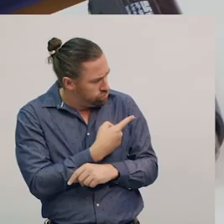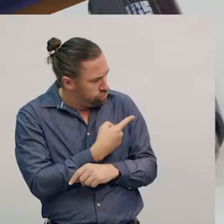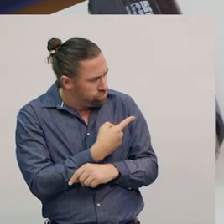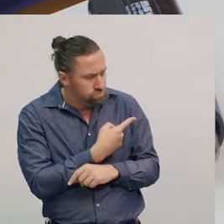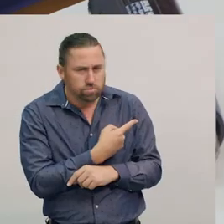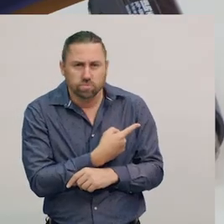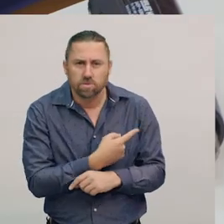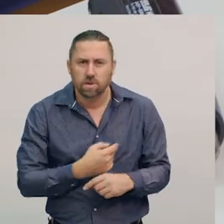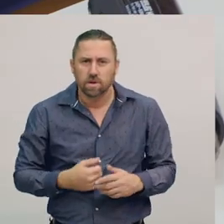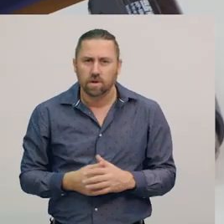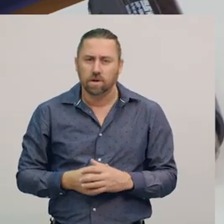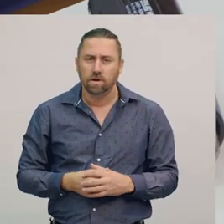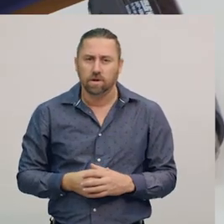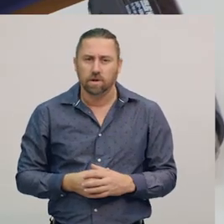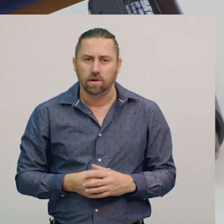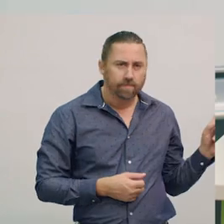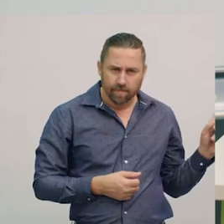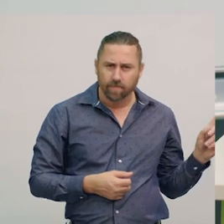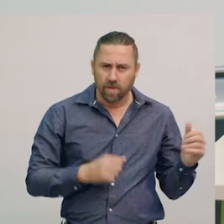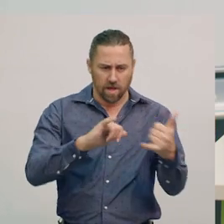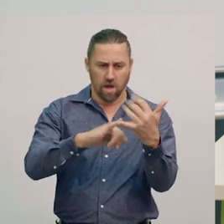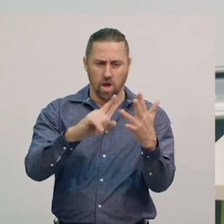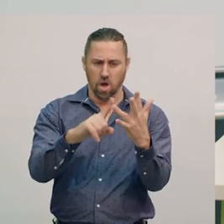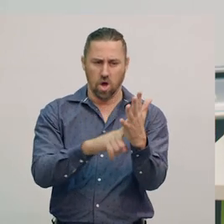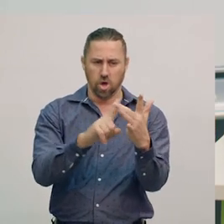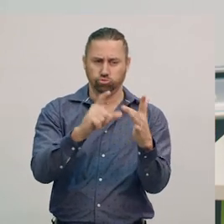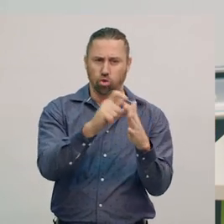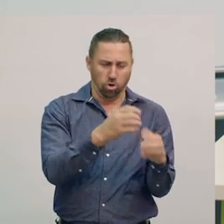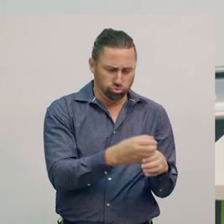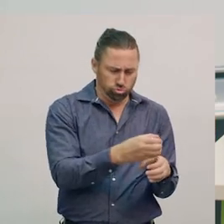And, in Science, we’ll explore what happens to some materials when they get warmer.